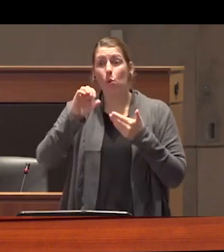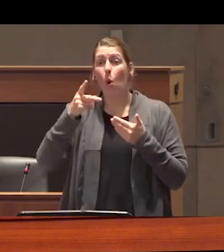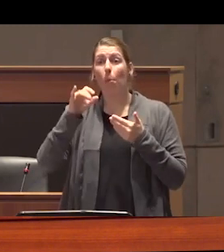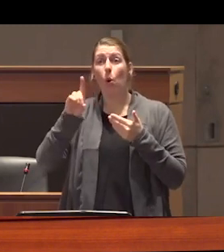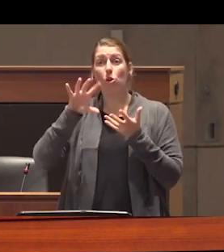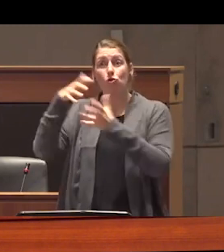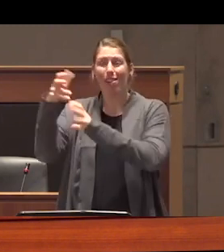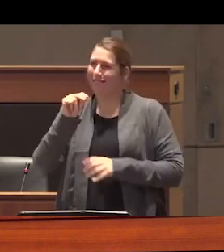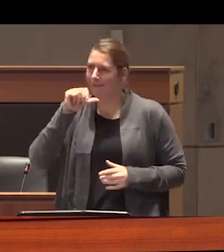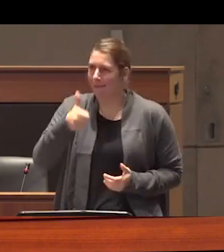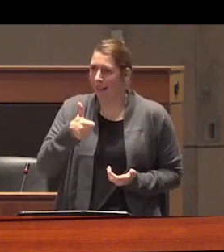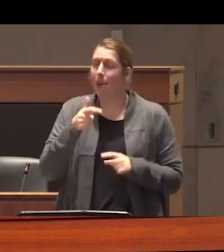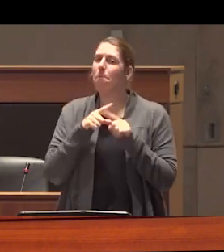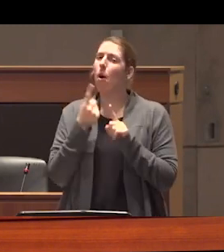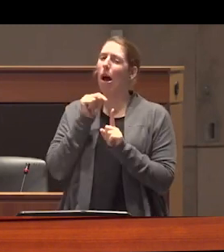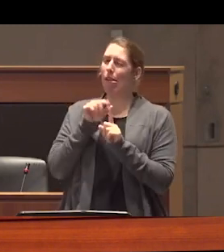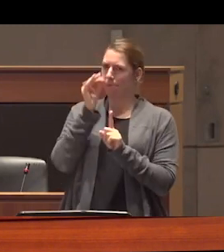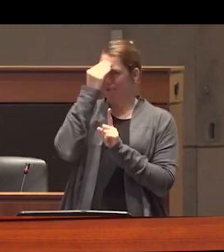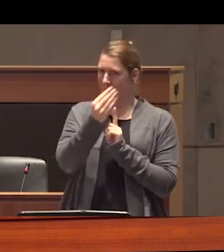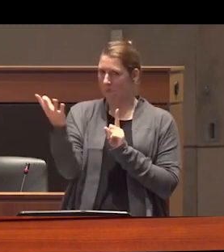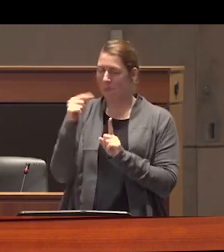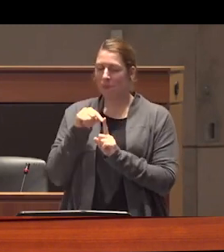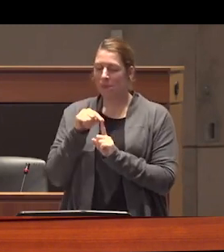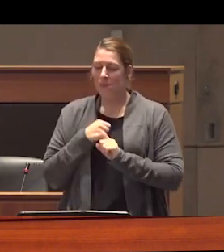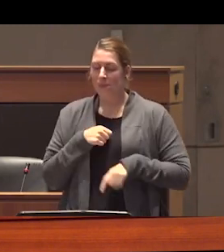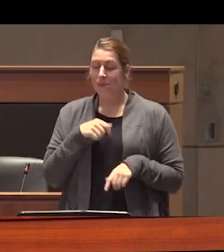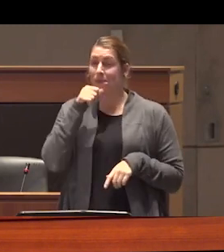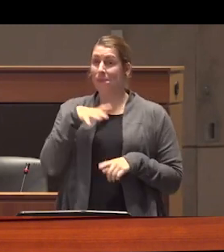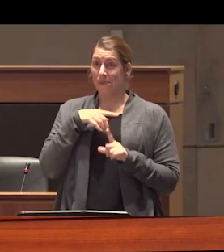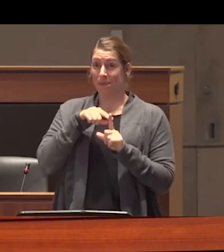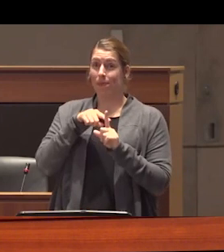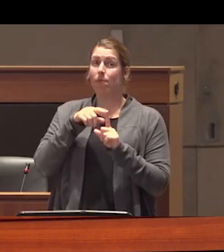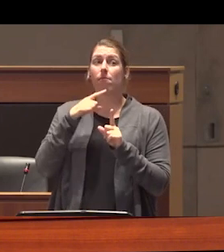to flag something that Lapointe has said here she says this is a medical crisis that people